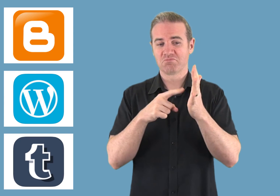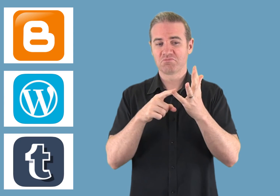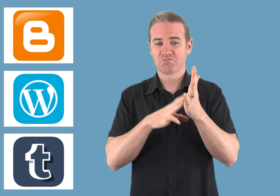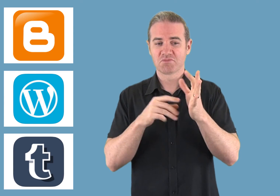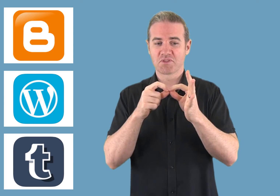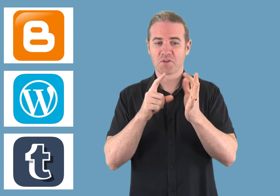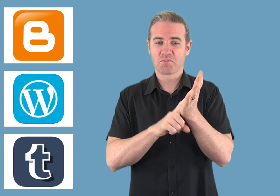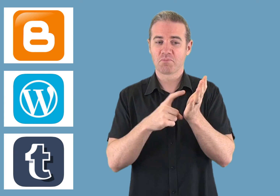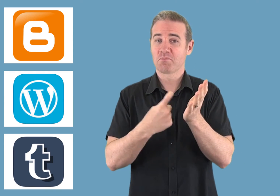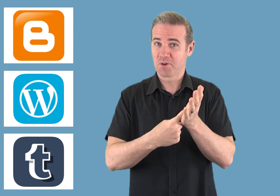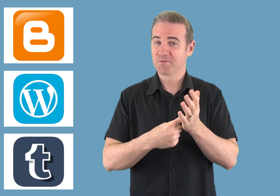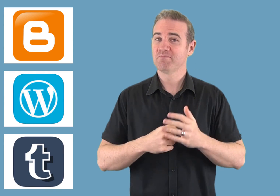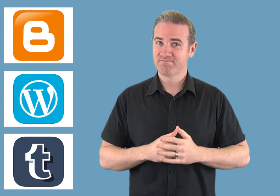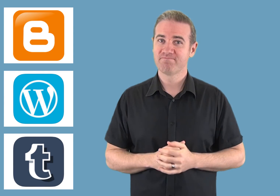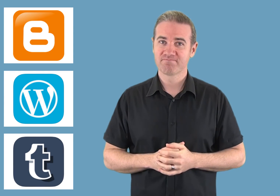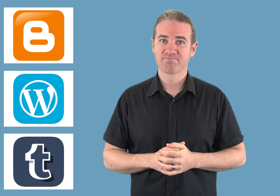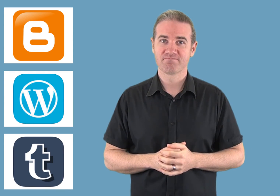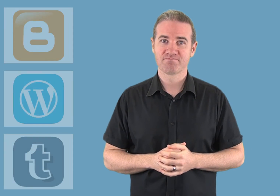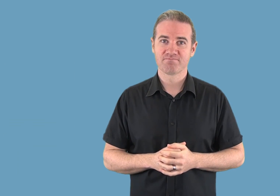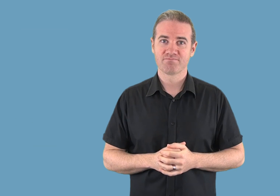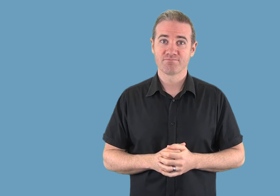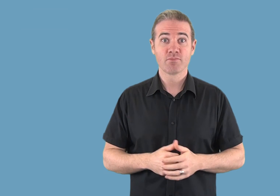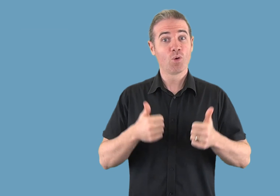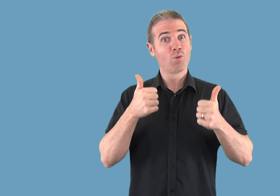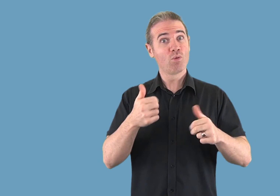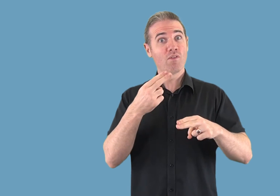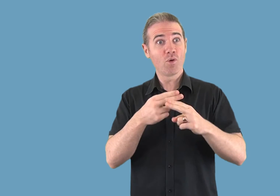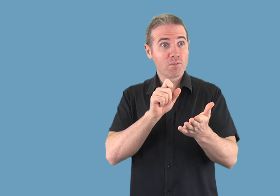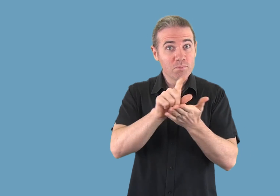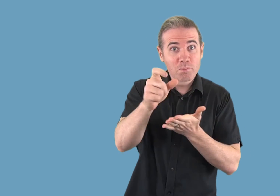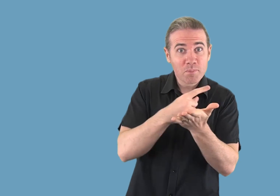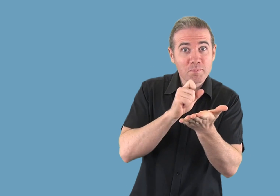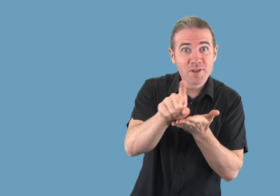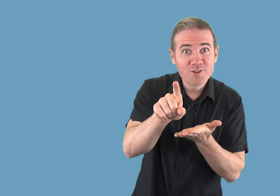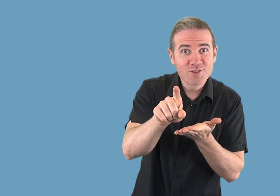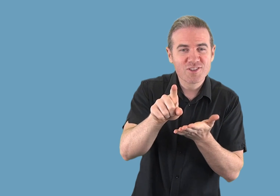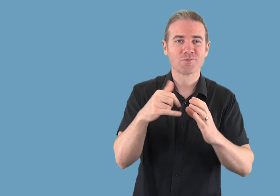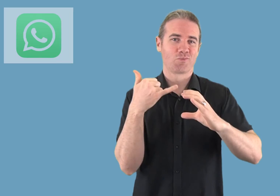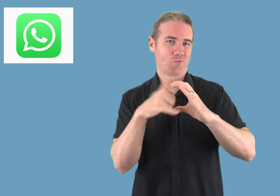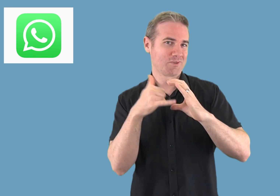* Tumblr Messaging based social media platforms